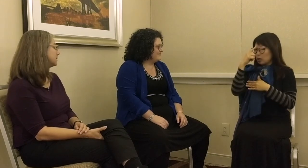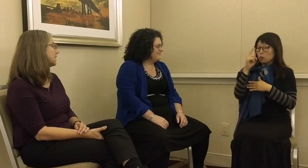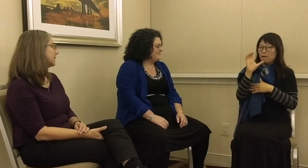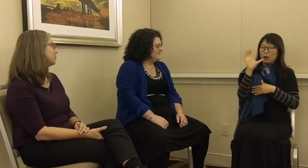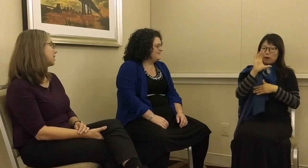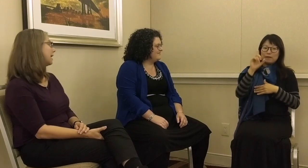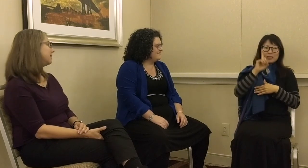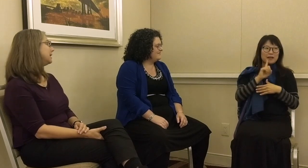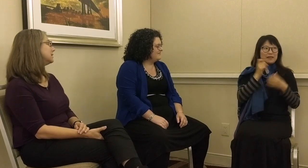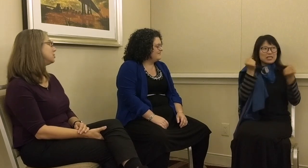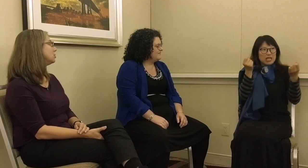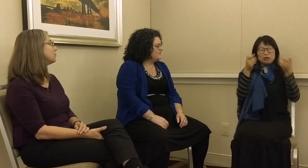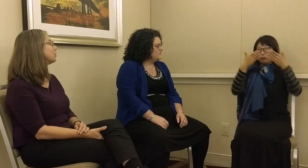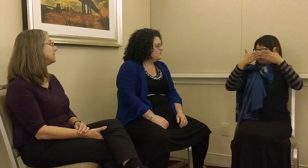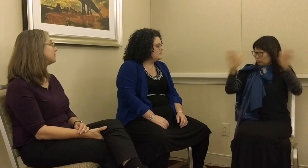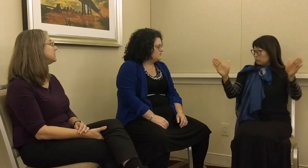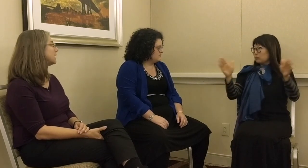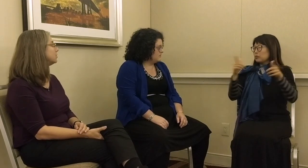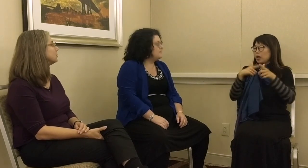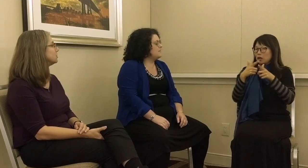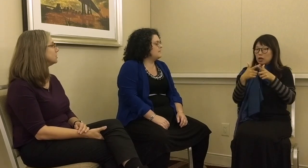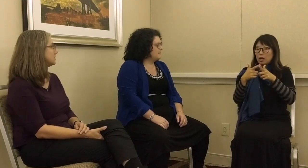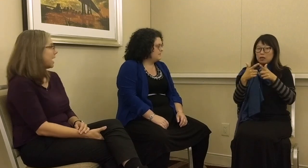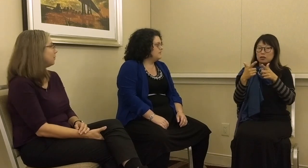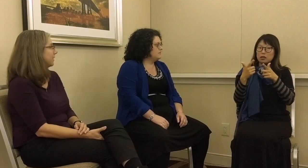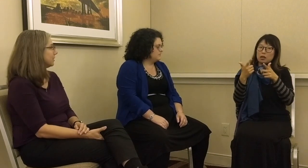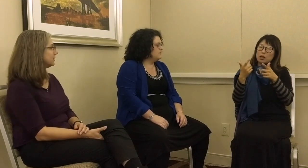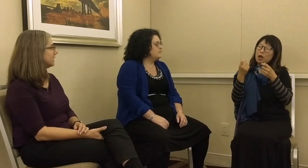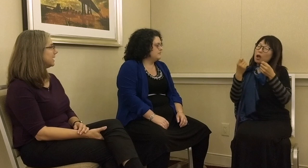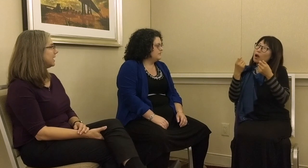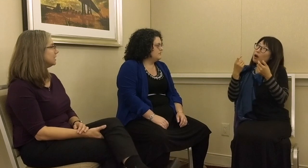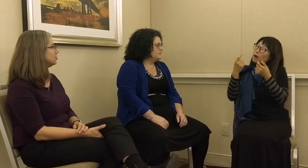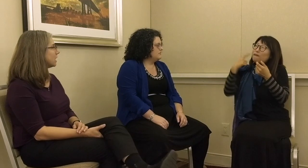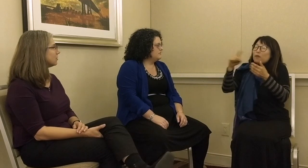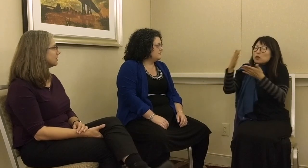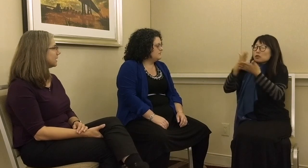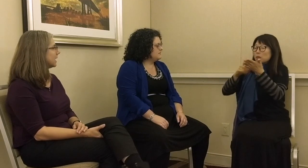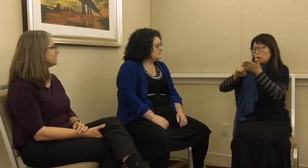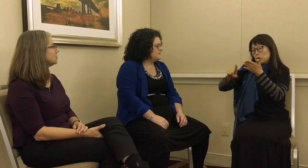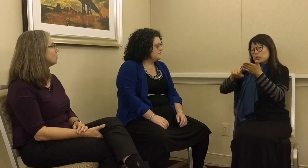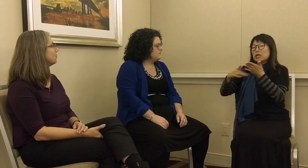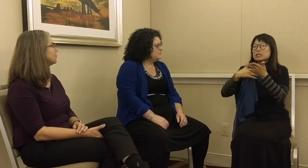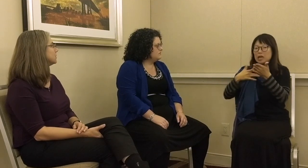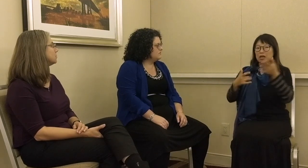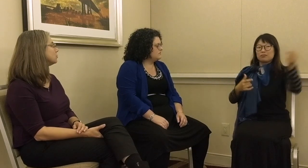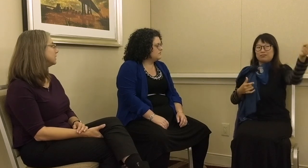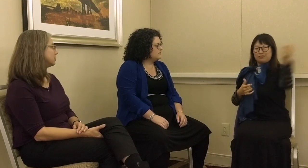to sign language, I think, is to look for deaf signers out there in general. For some